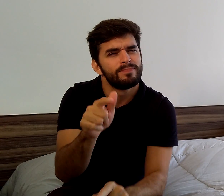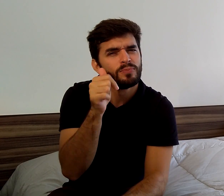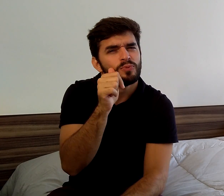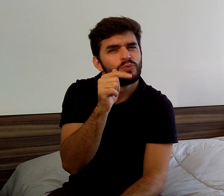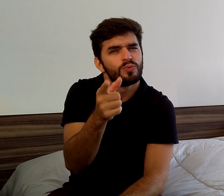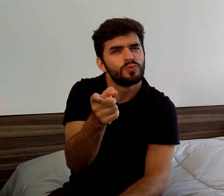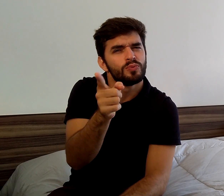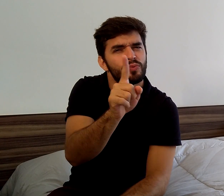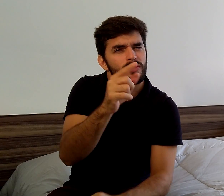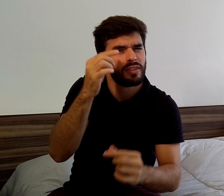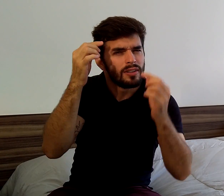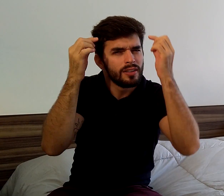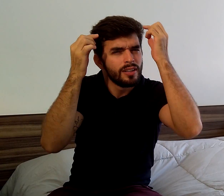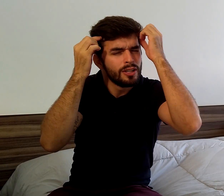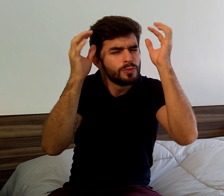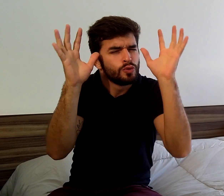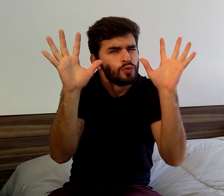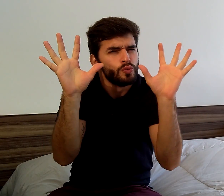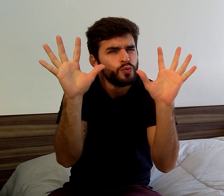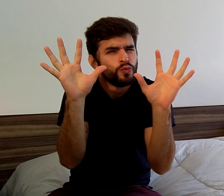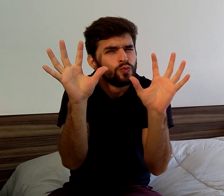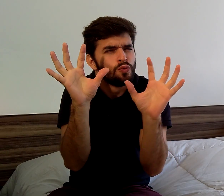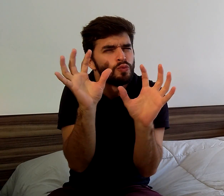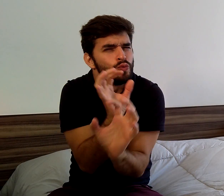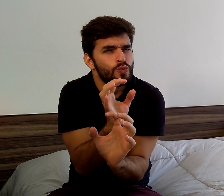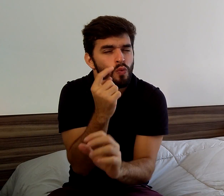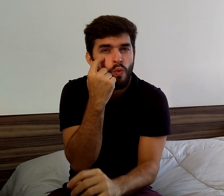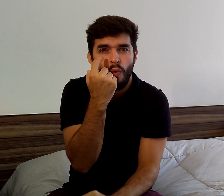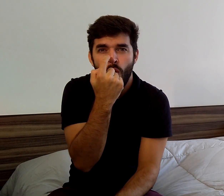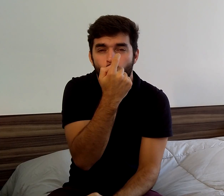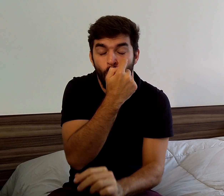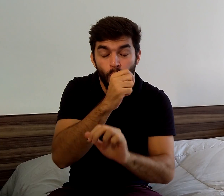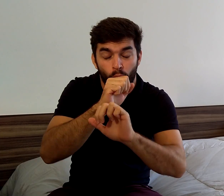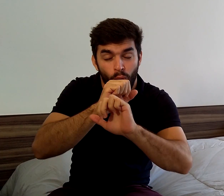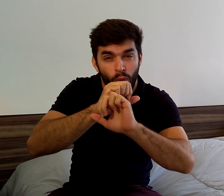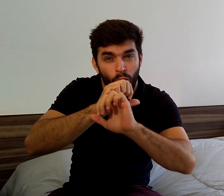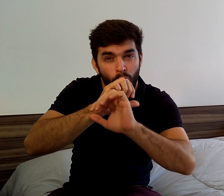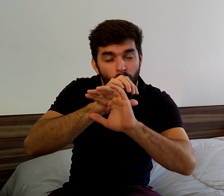One of them had dark hair and light eyes.